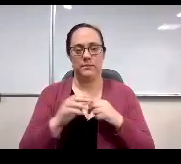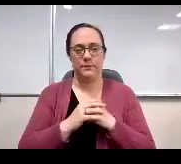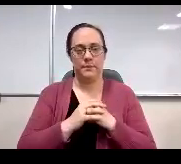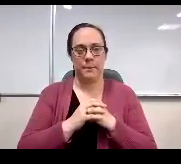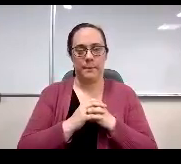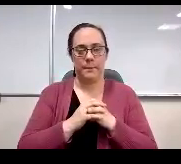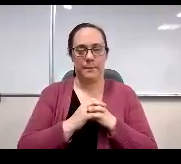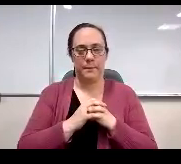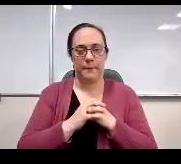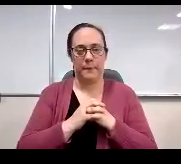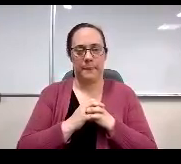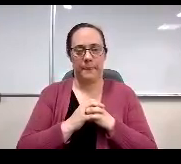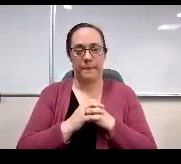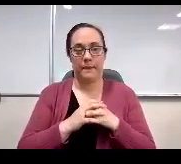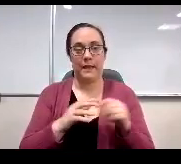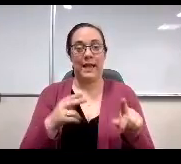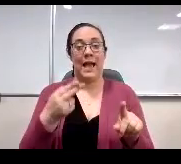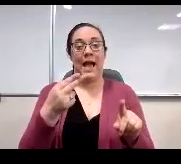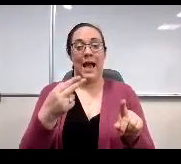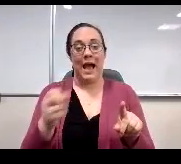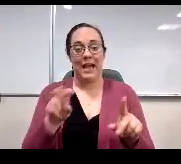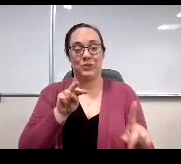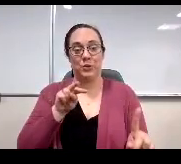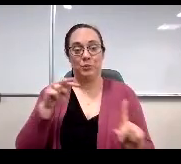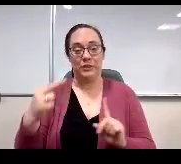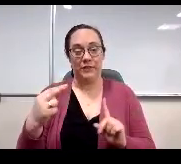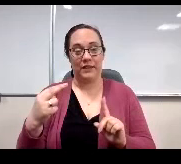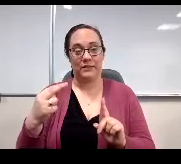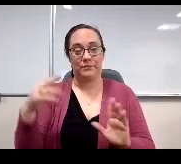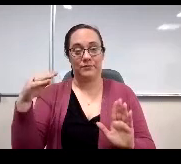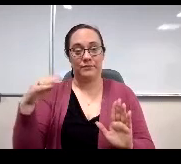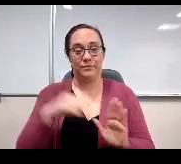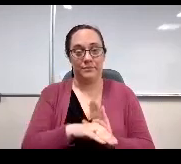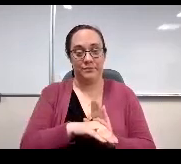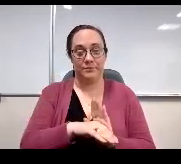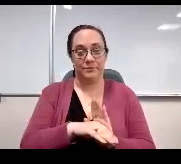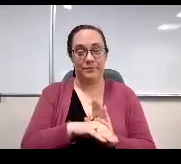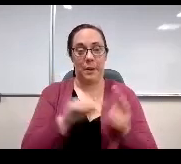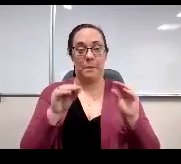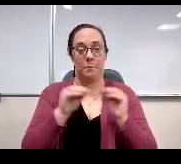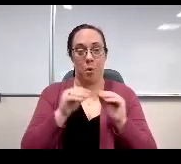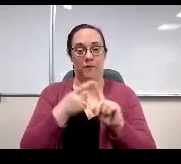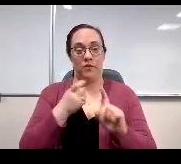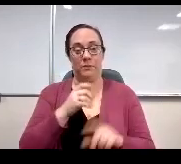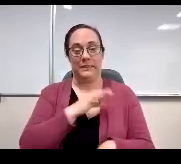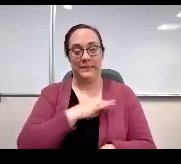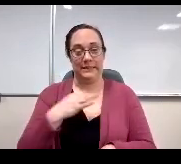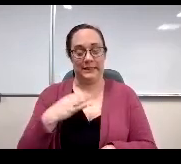As you see, the high school perception data, Eve fell even further this year among staff. Again, I do believe this is